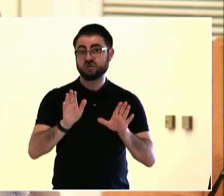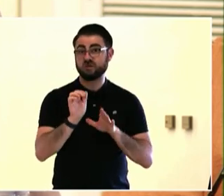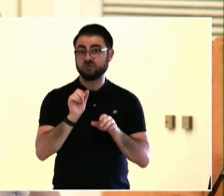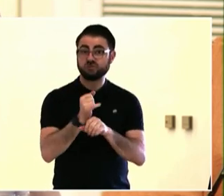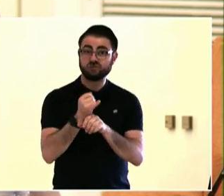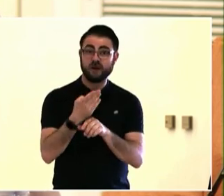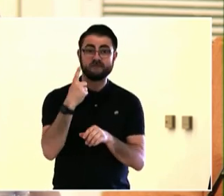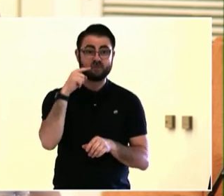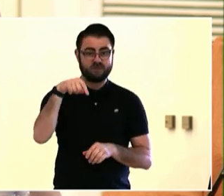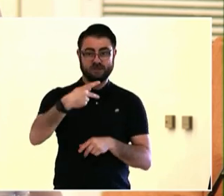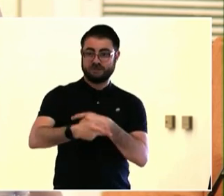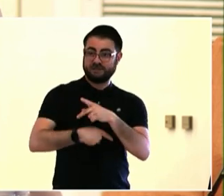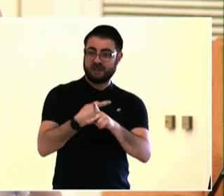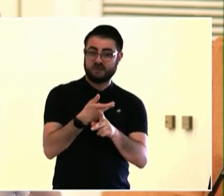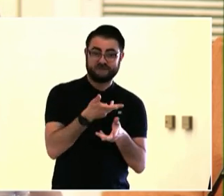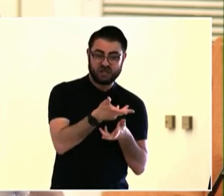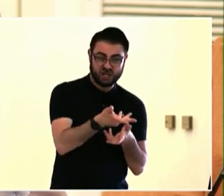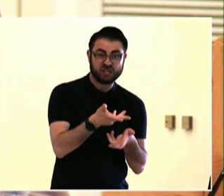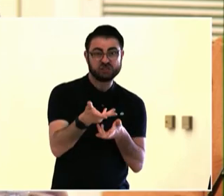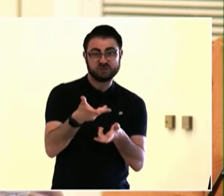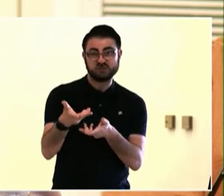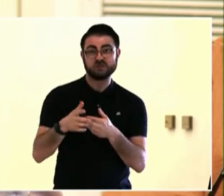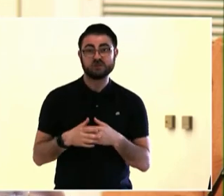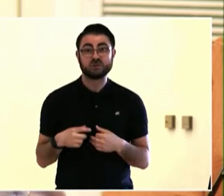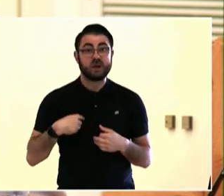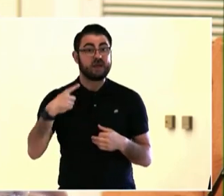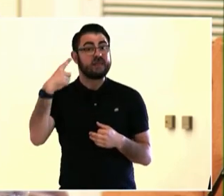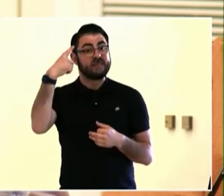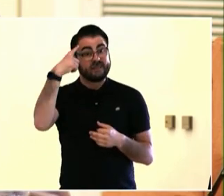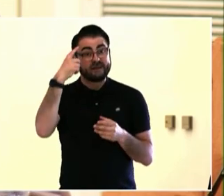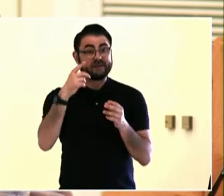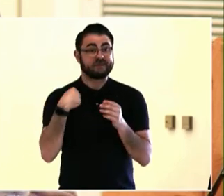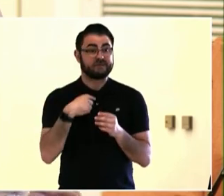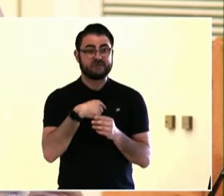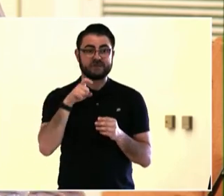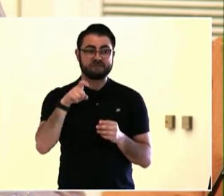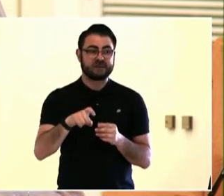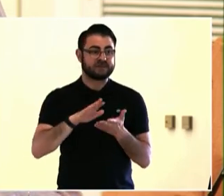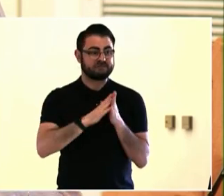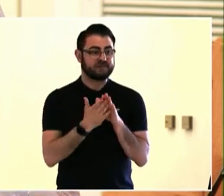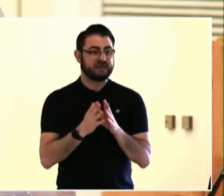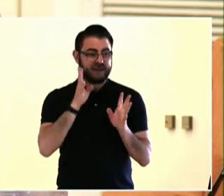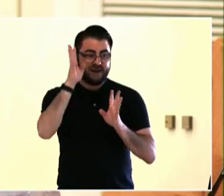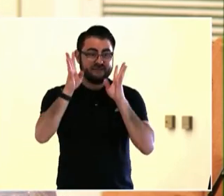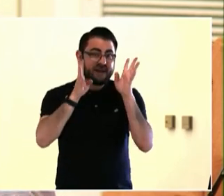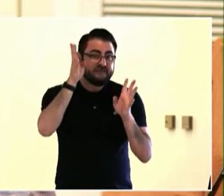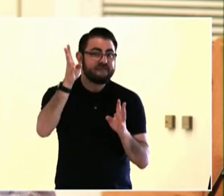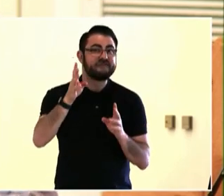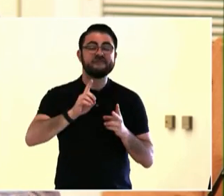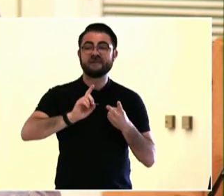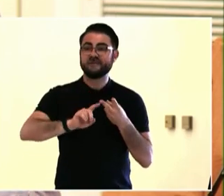phone or coming to a meeting or speaking up at a meeting. So how do we as government be